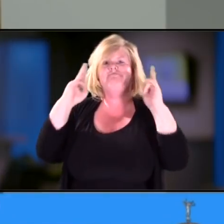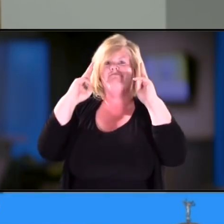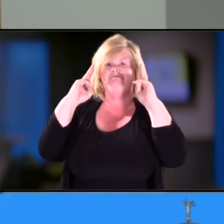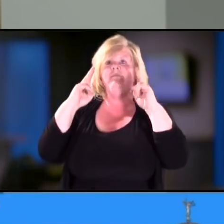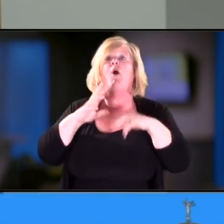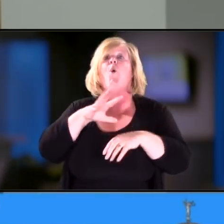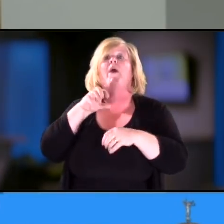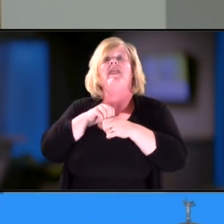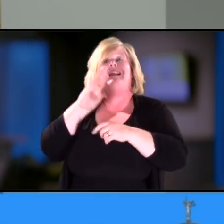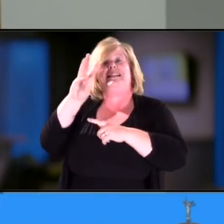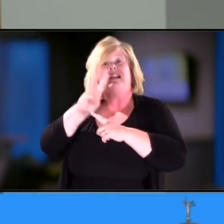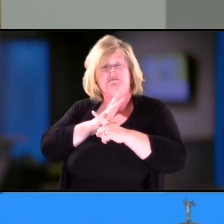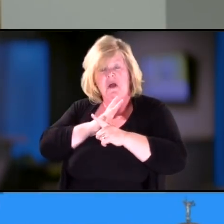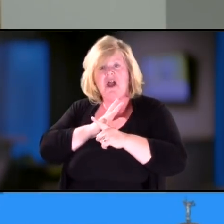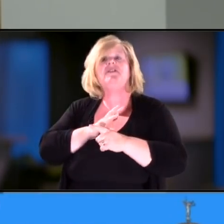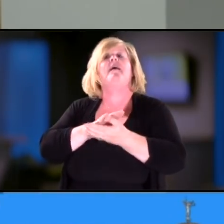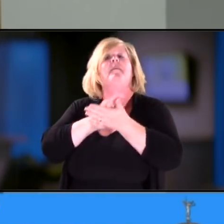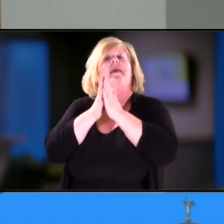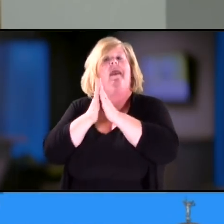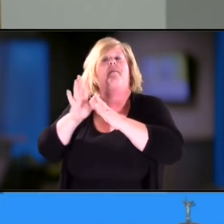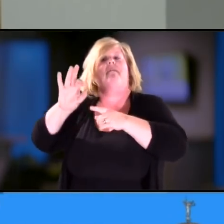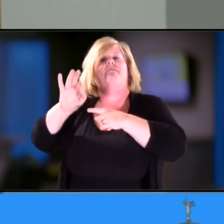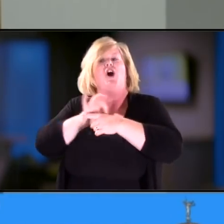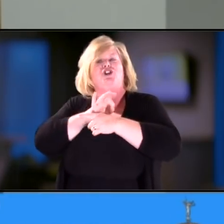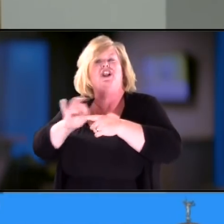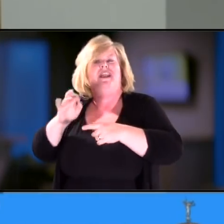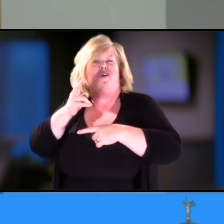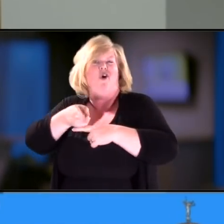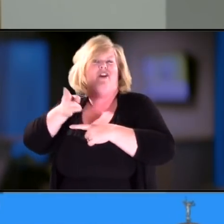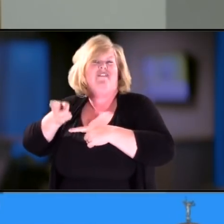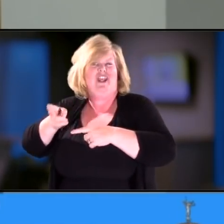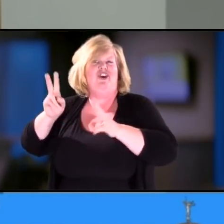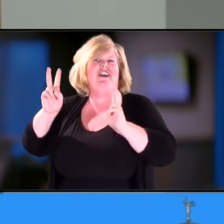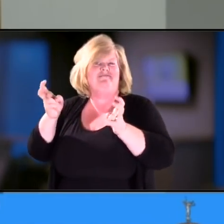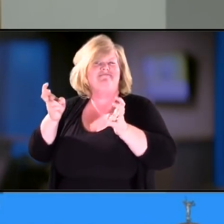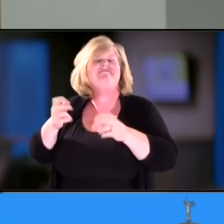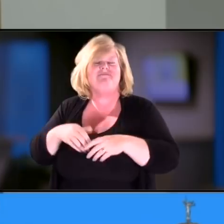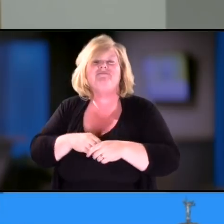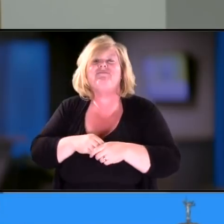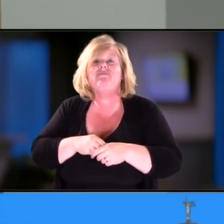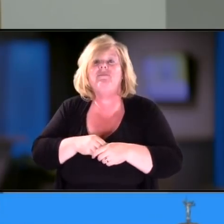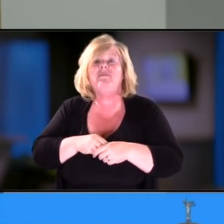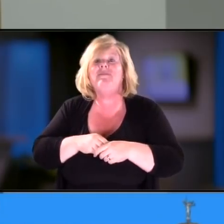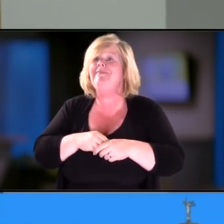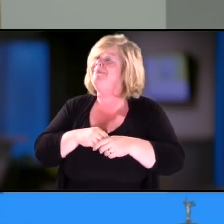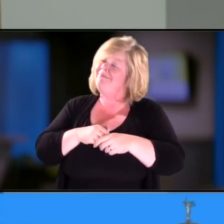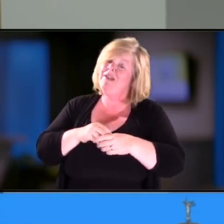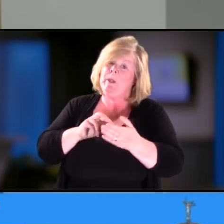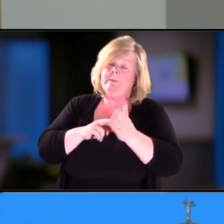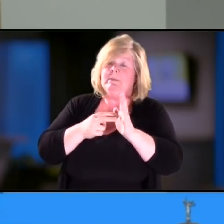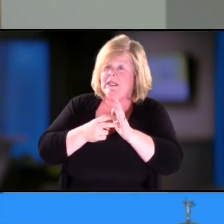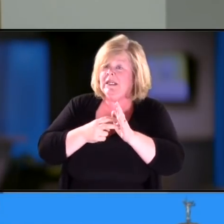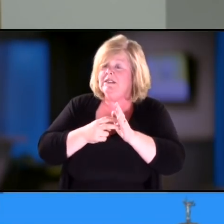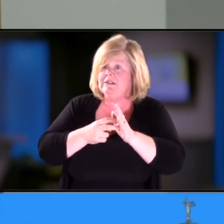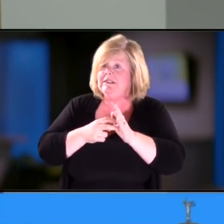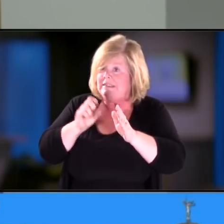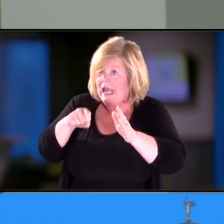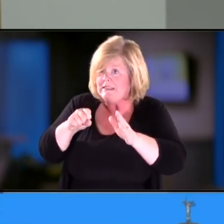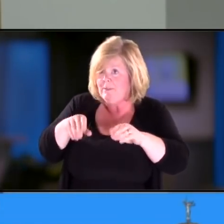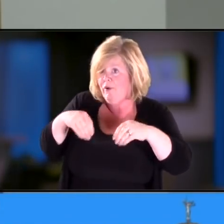within six months I was functionally hard-of-hearing again. So, it does create tremendous improvement.